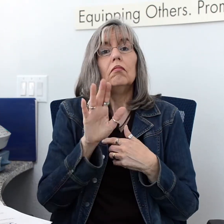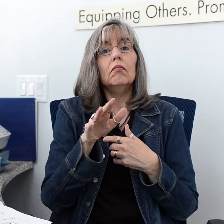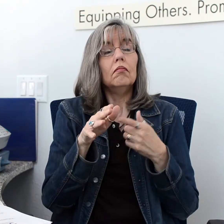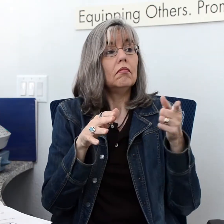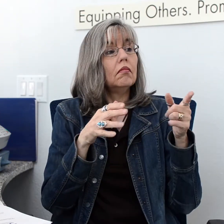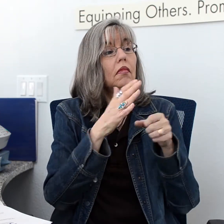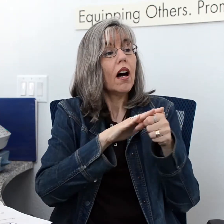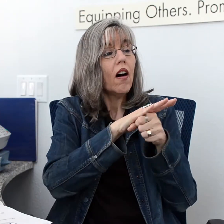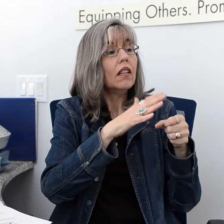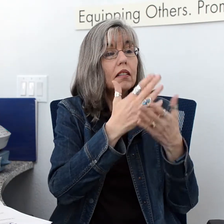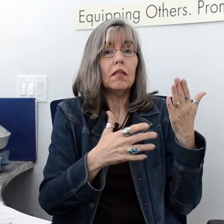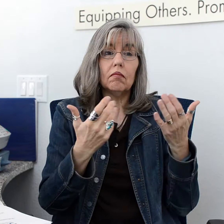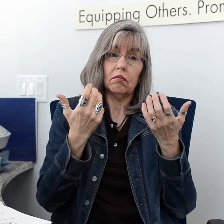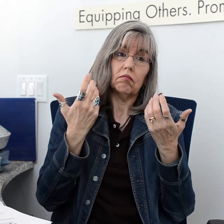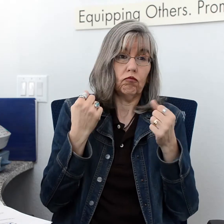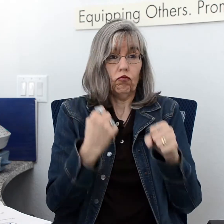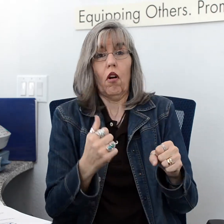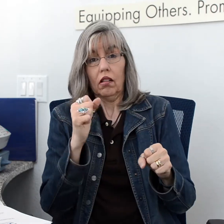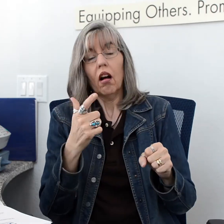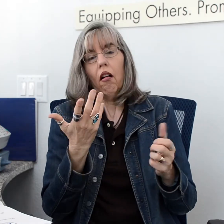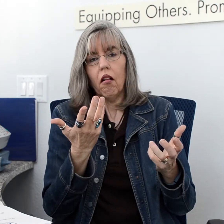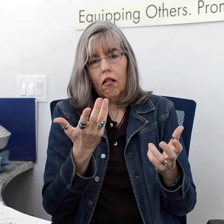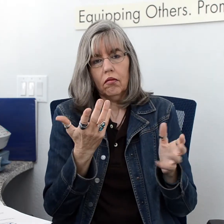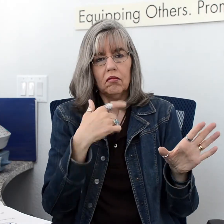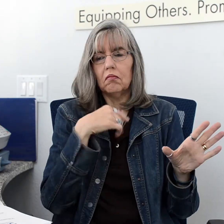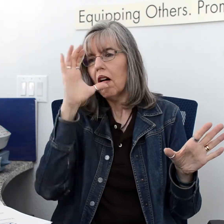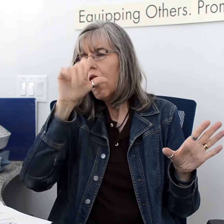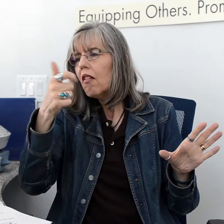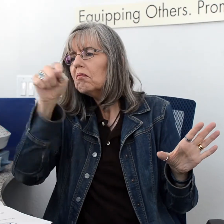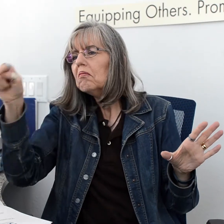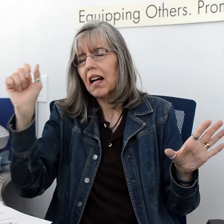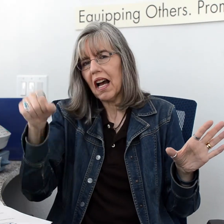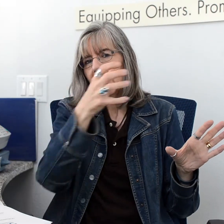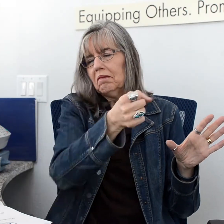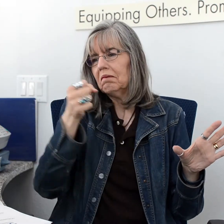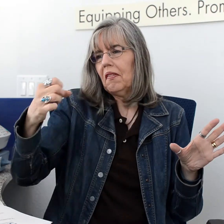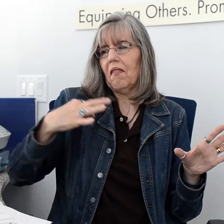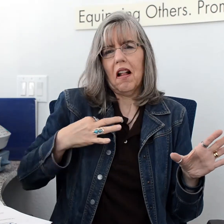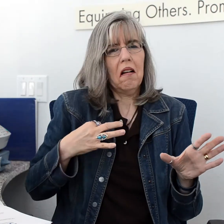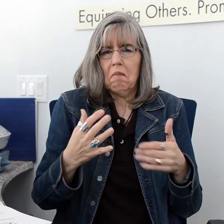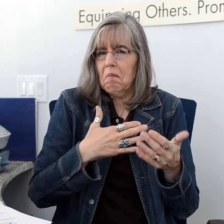I will make sure to assign volunteers to appropriate departments on basis of their signing, accordingly.